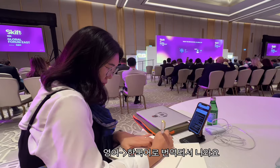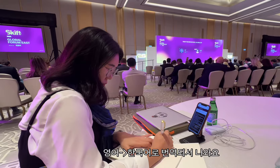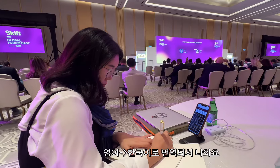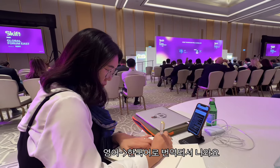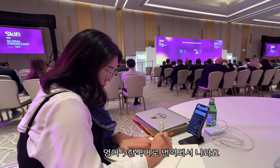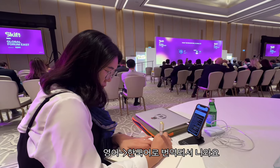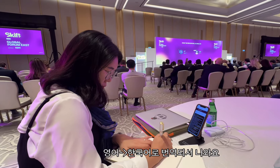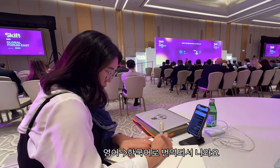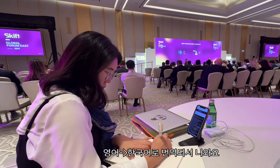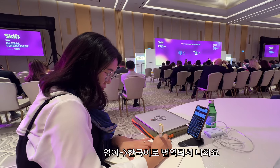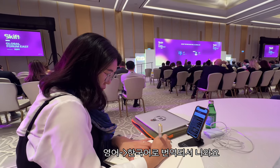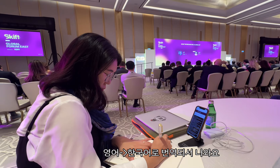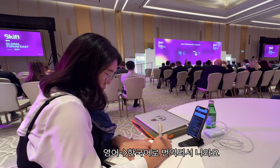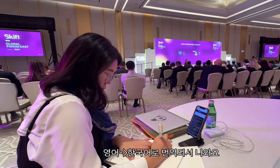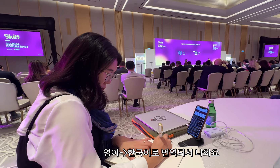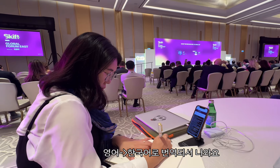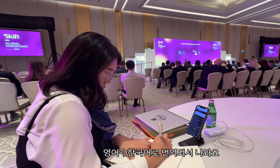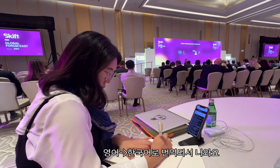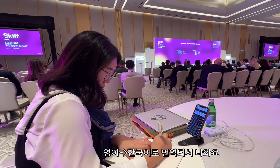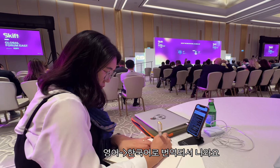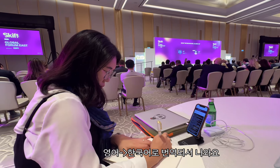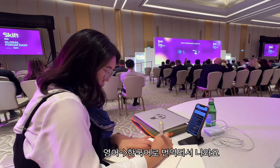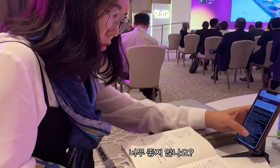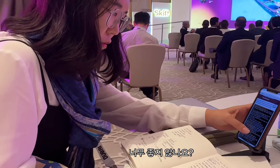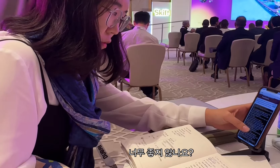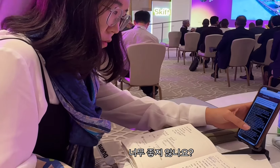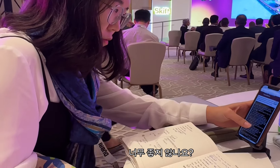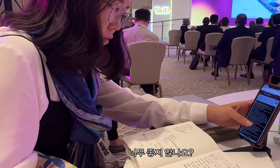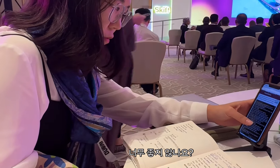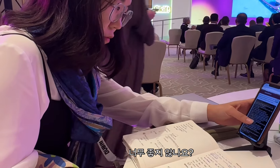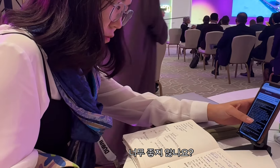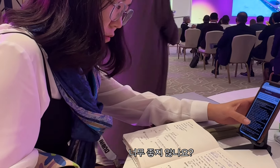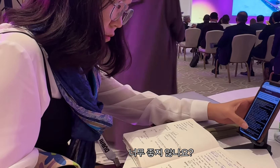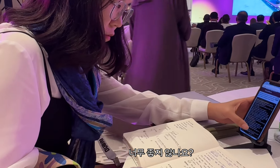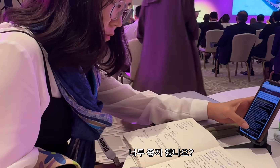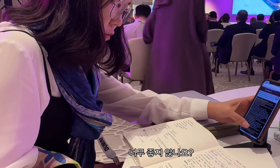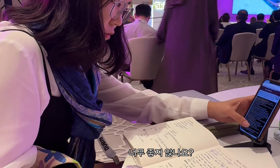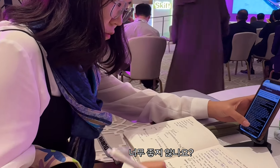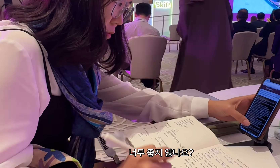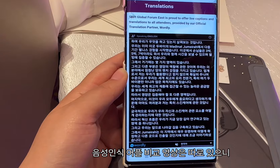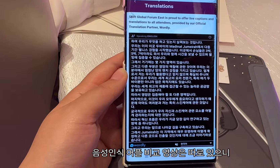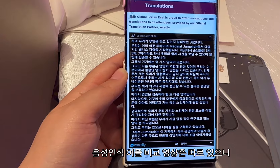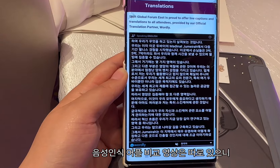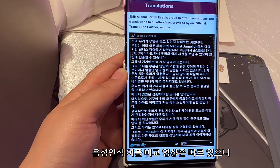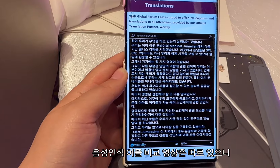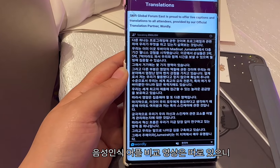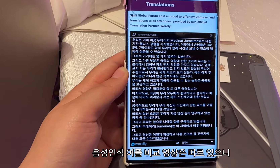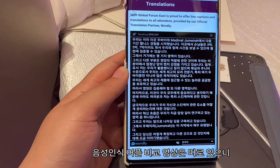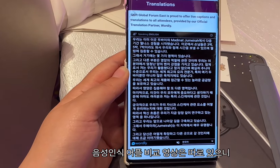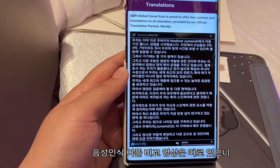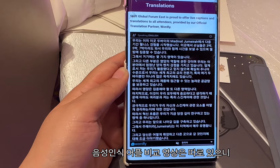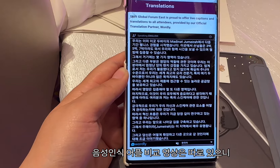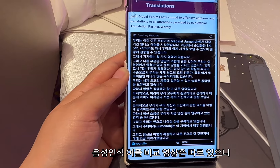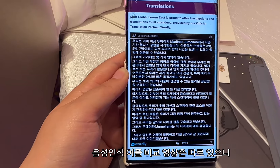It is translated from English to Korean. Isn’t it so good? There is a separate voice recognition app comparison video,